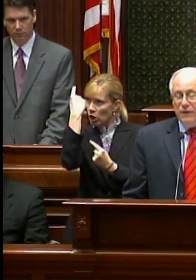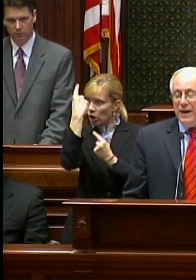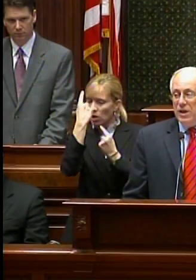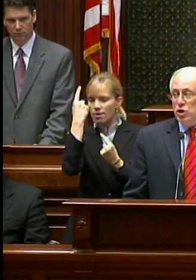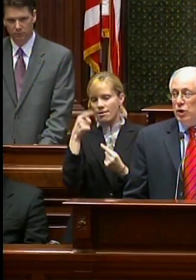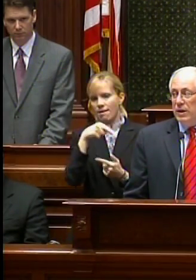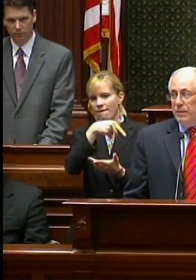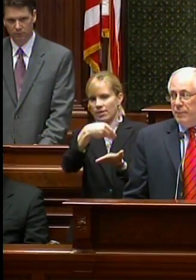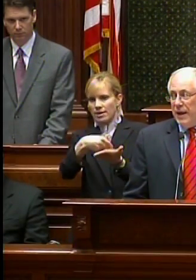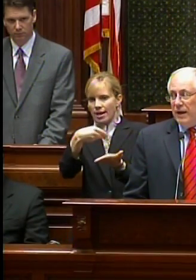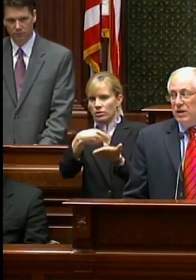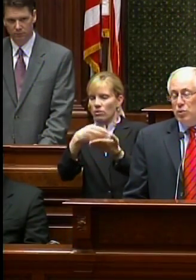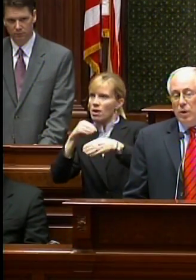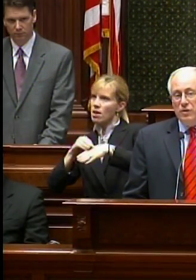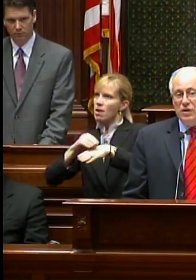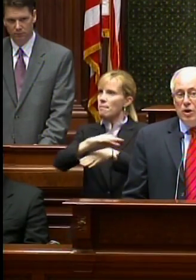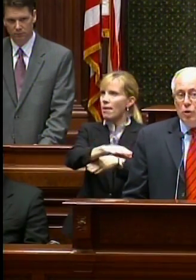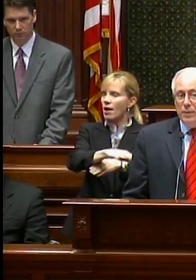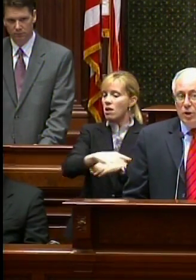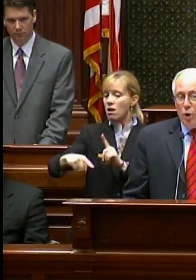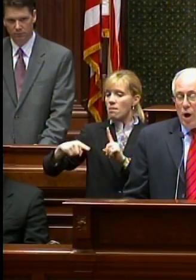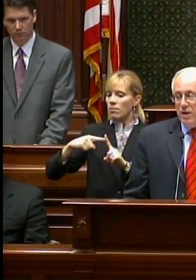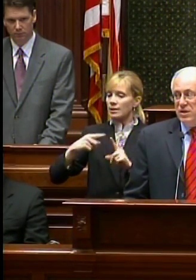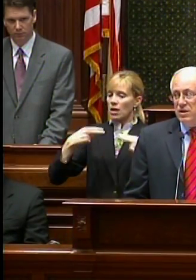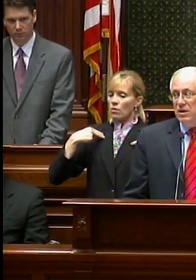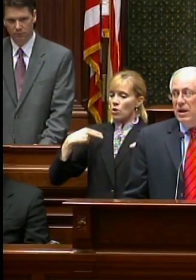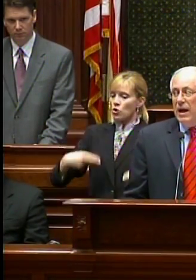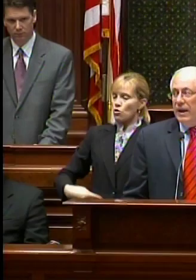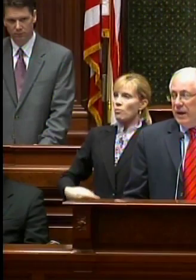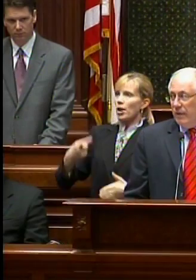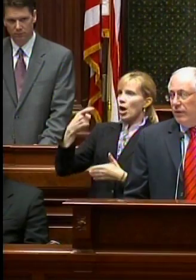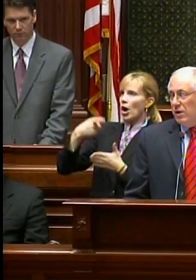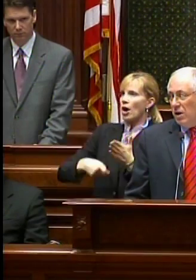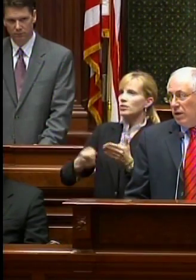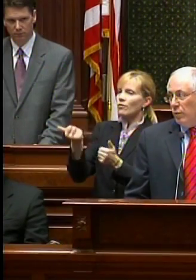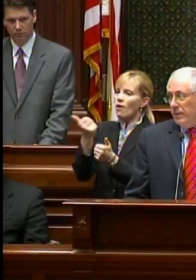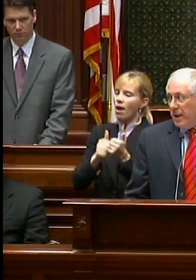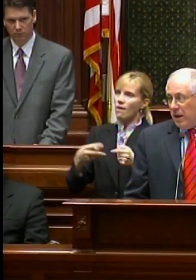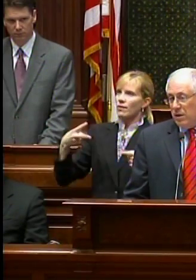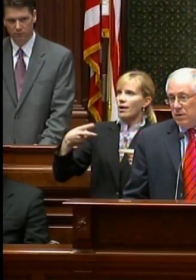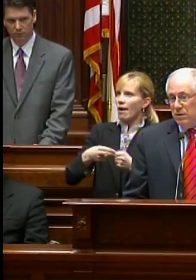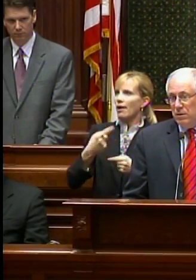financial impact – as well as the human cost – of every cut we make.